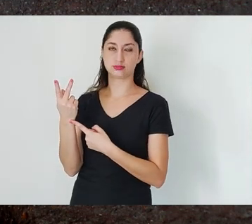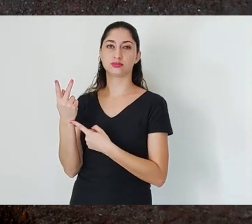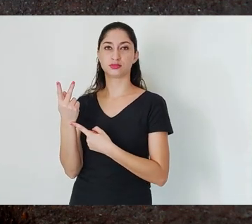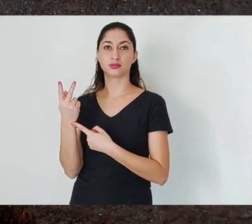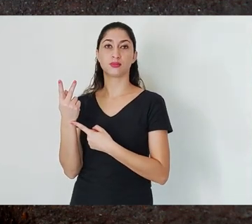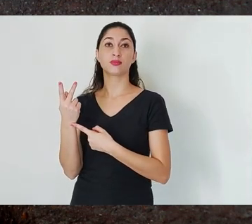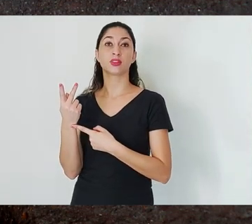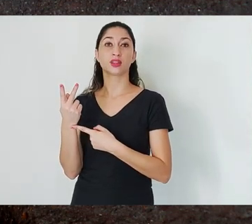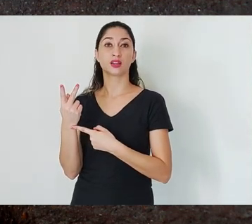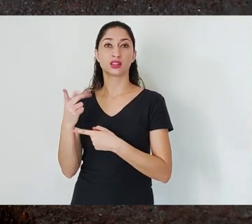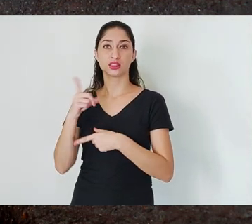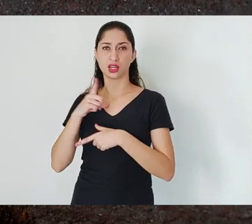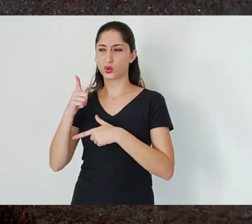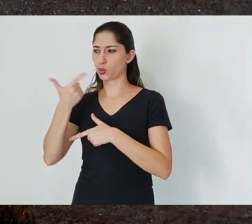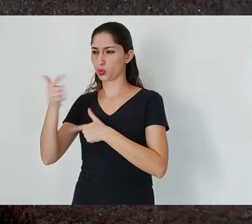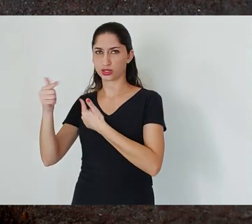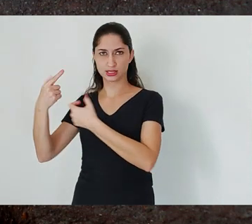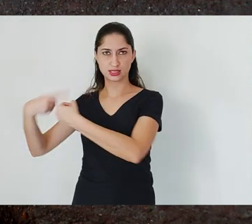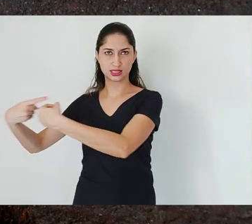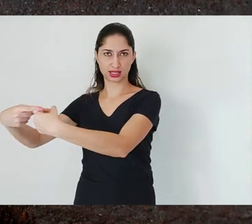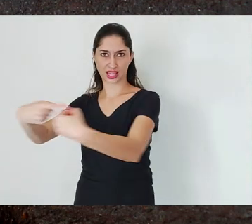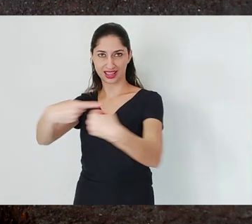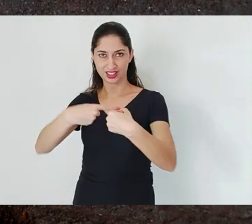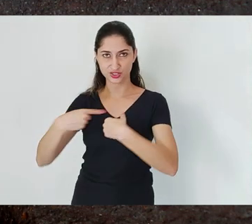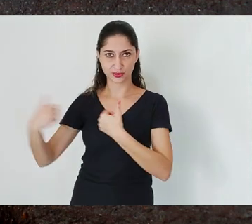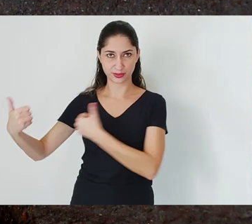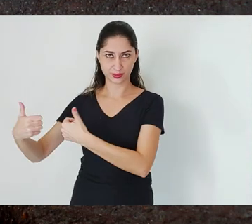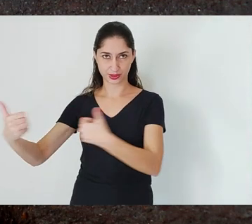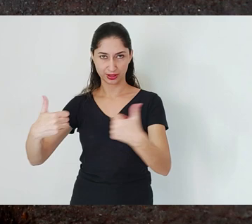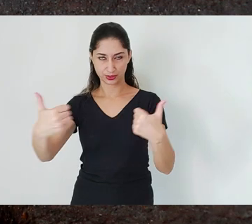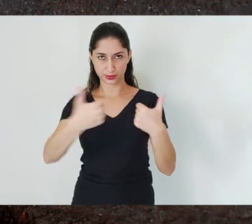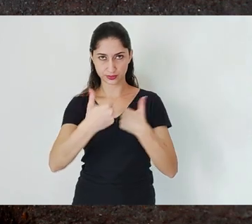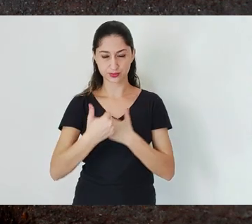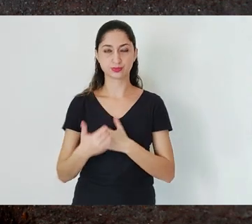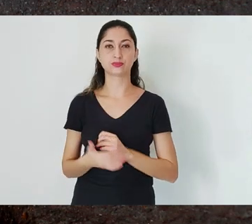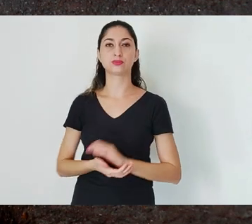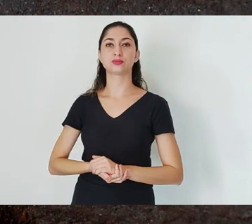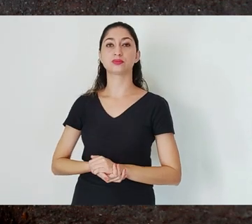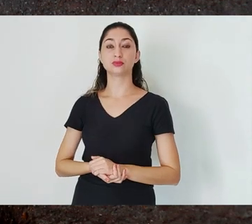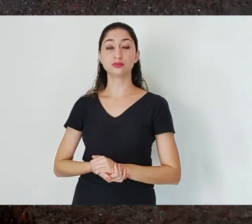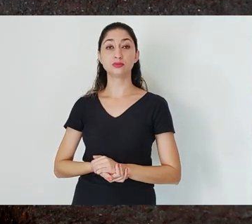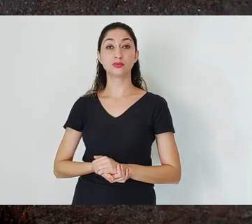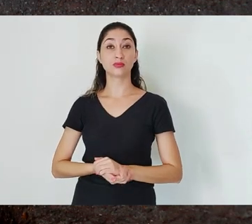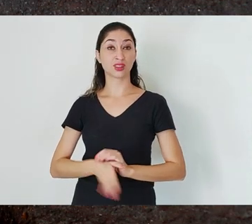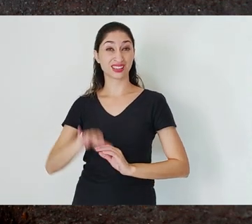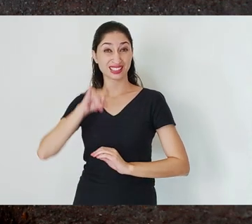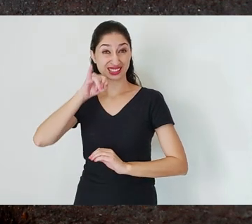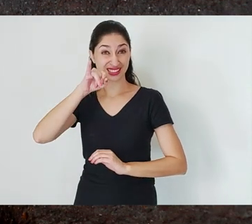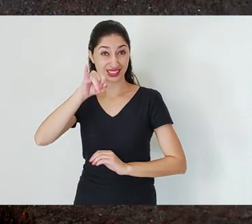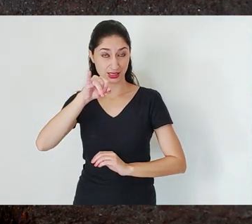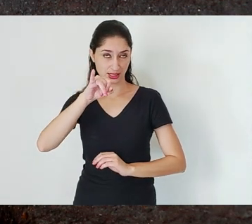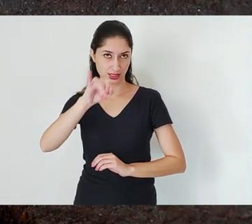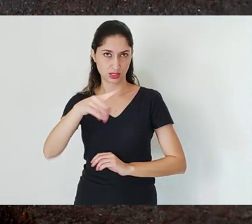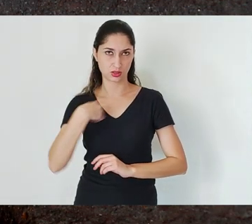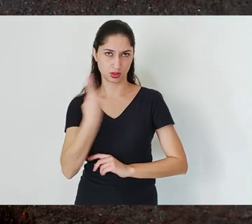cities surrounding it and some others that comprise its “necklace”. In terms of supply, COPASA owns, in the metropolitan area,